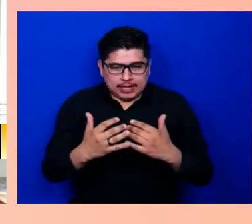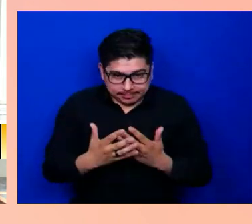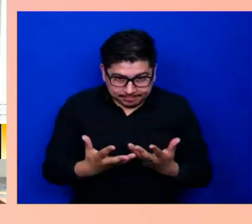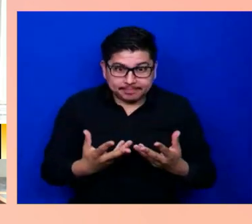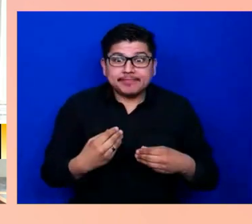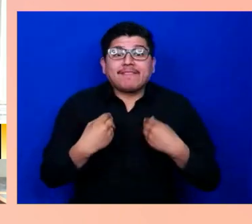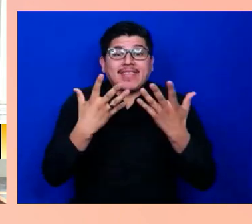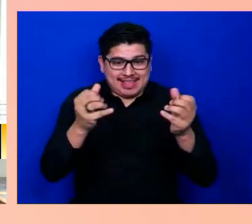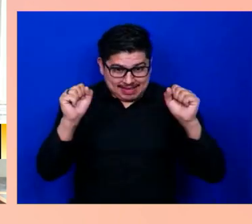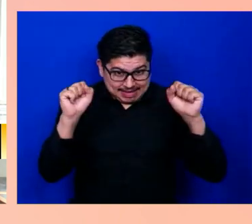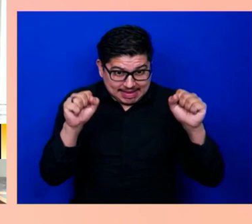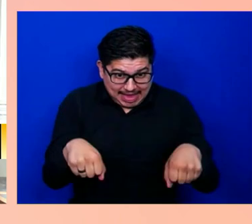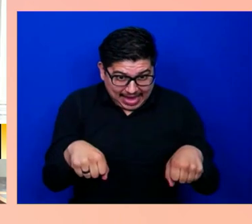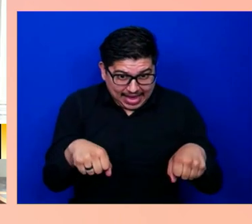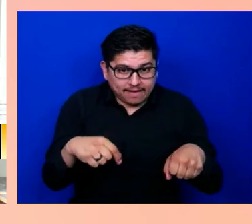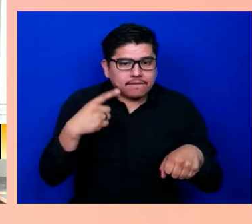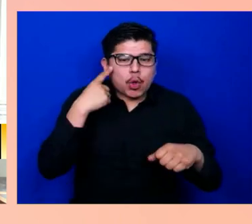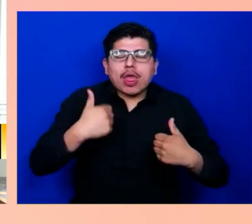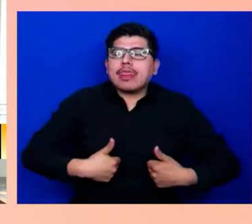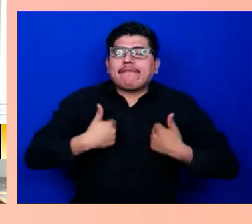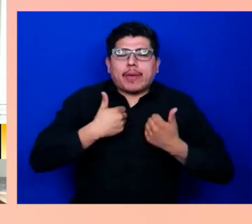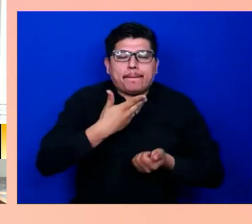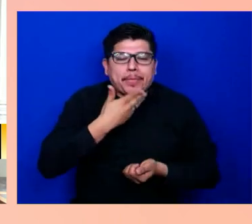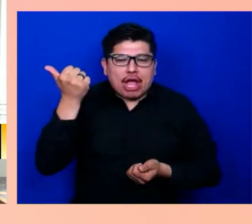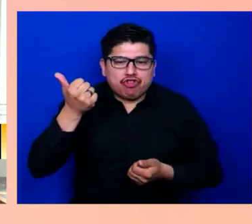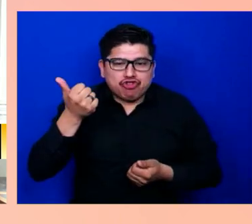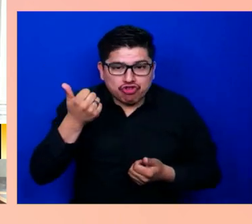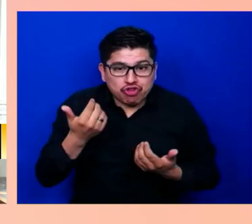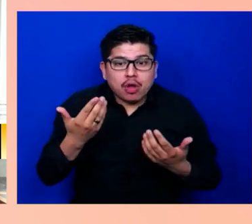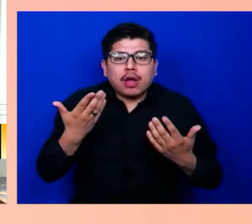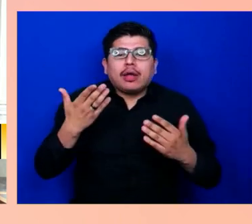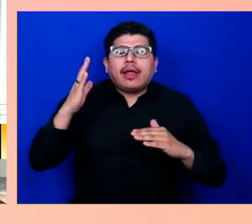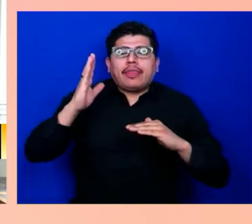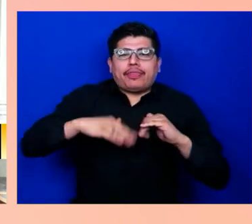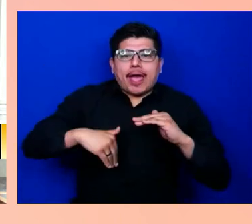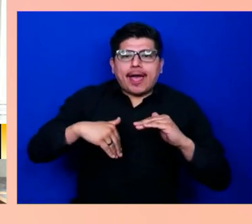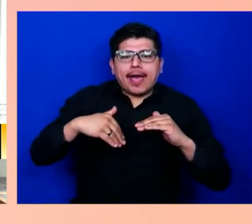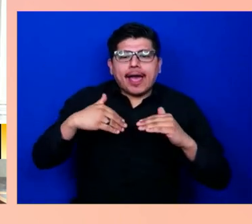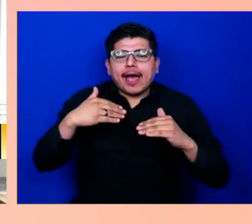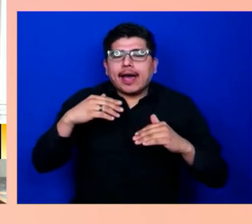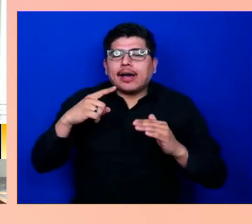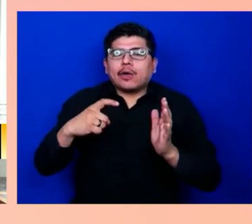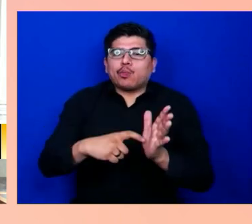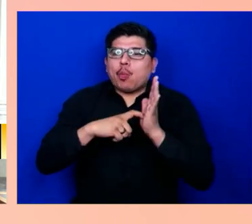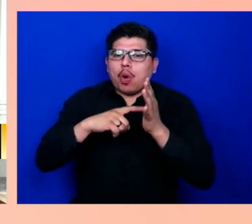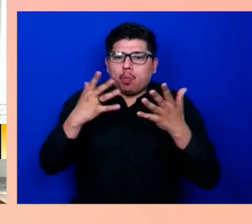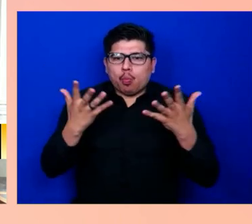better that requires the pharmaceutical industry